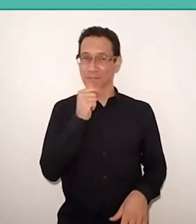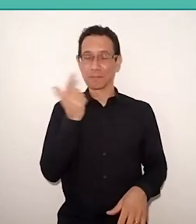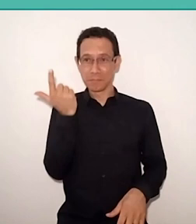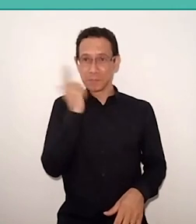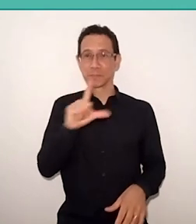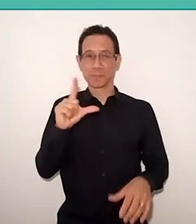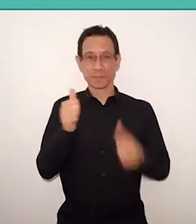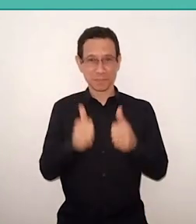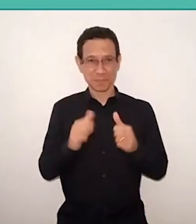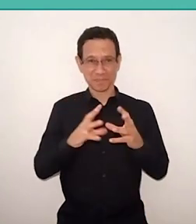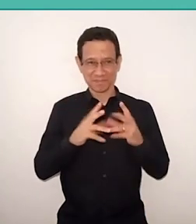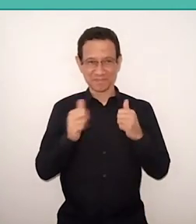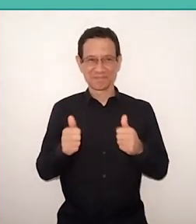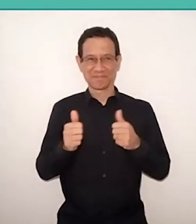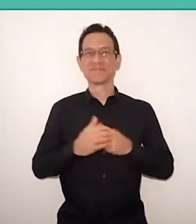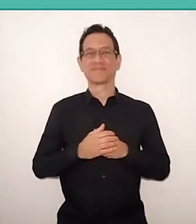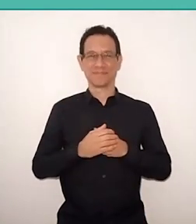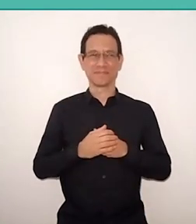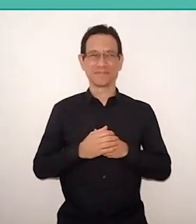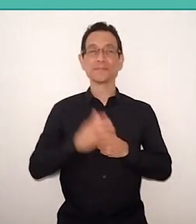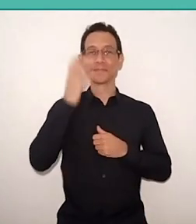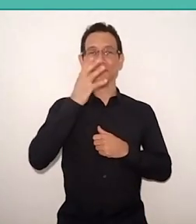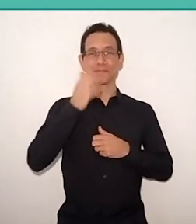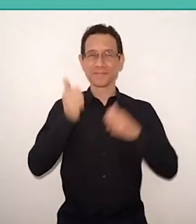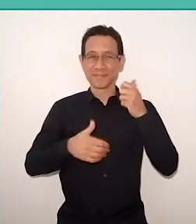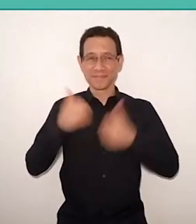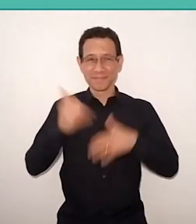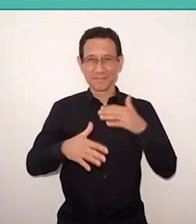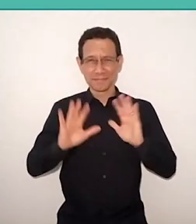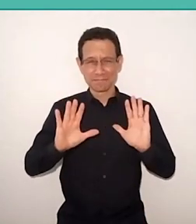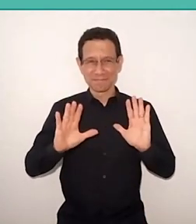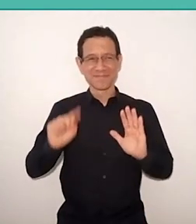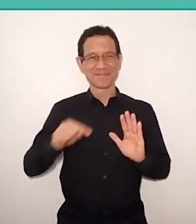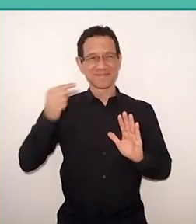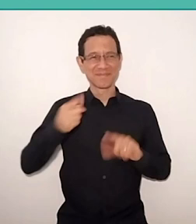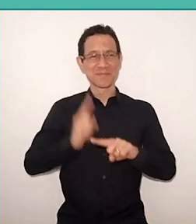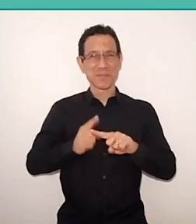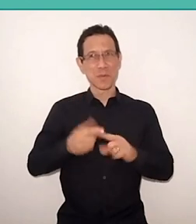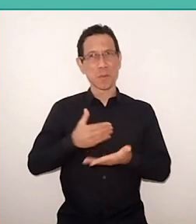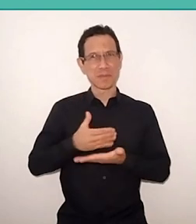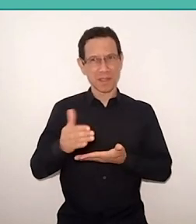And I'll skip my line, because I think, actually, I was going to start, then Tereza would continue.